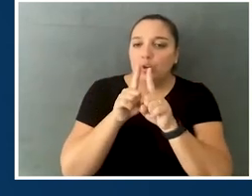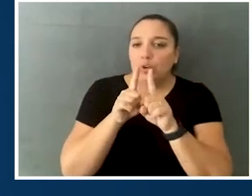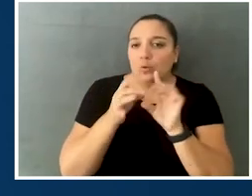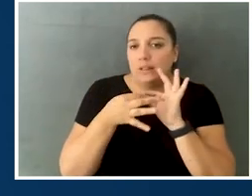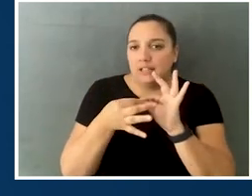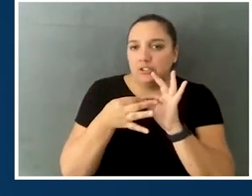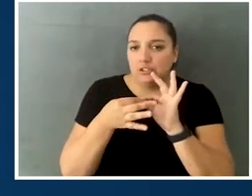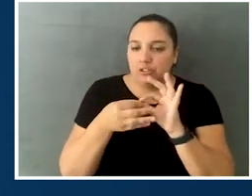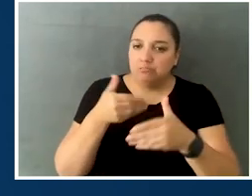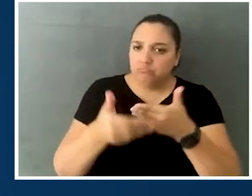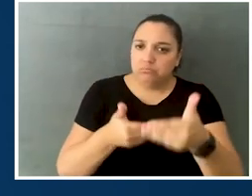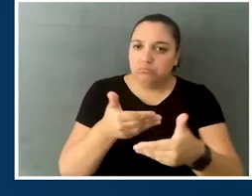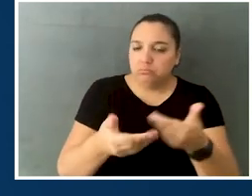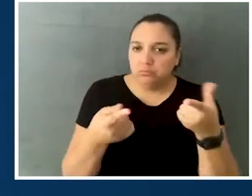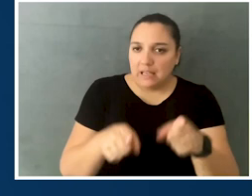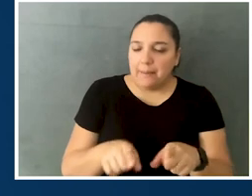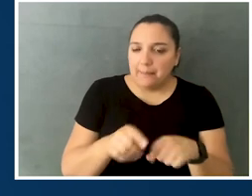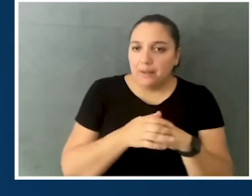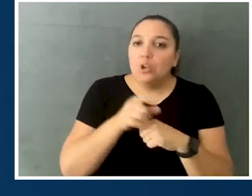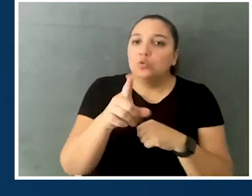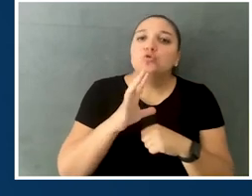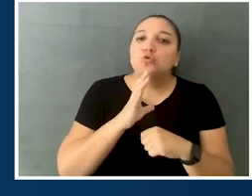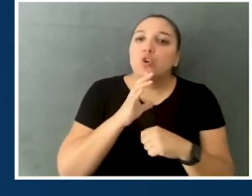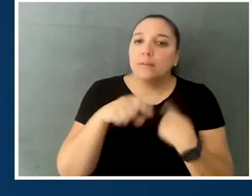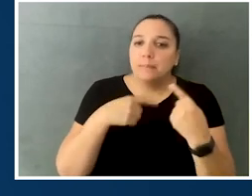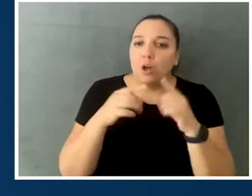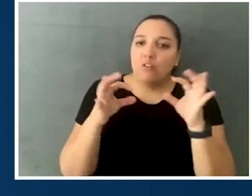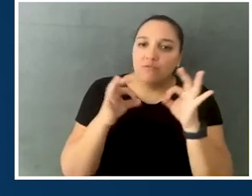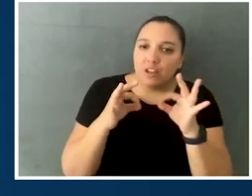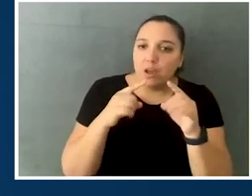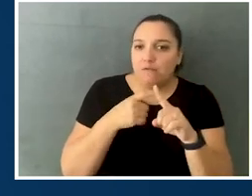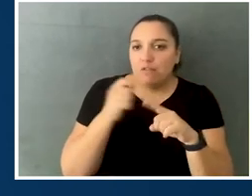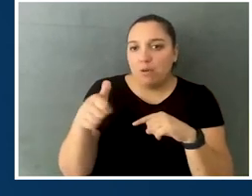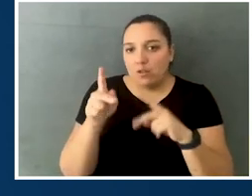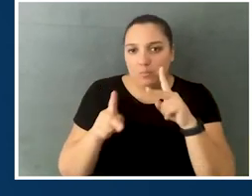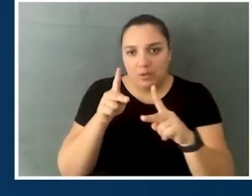as these things are going on. You talked a little bit about the feedback that you got from your peers.